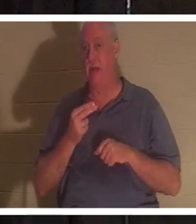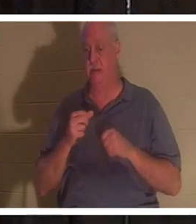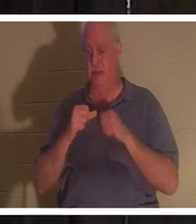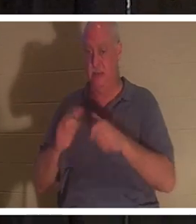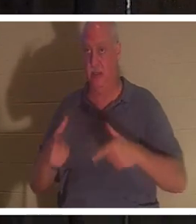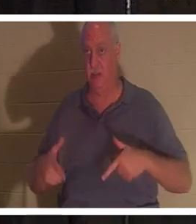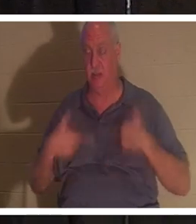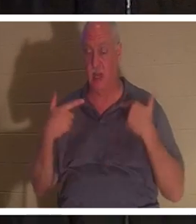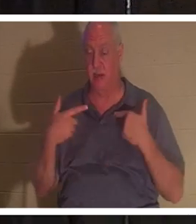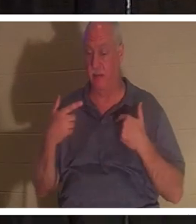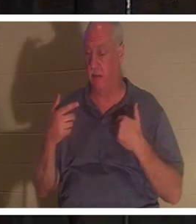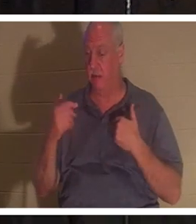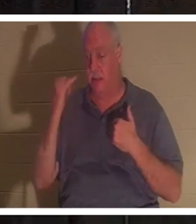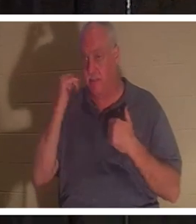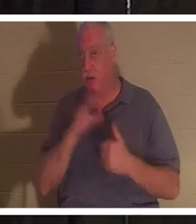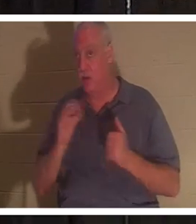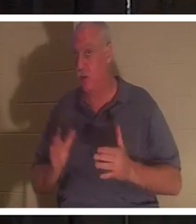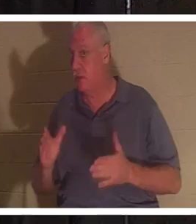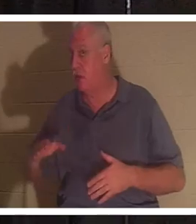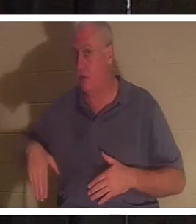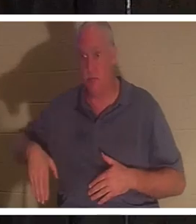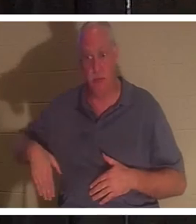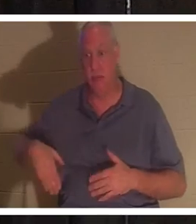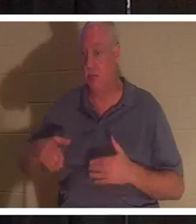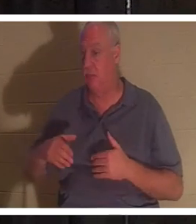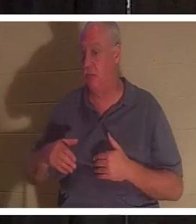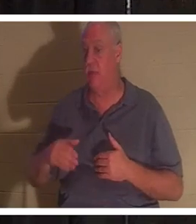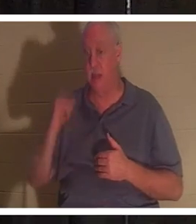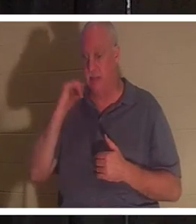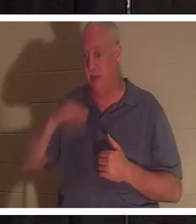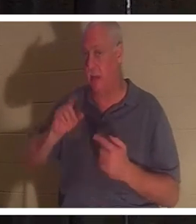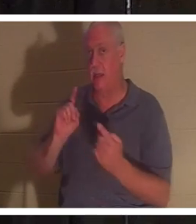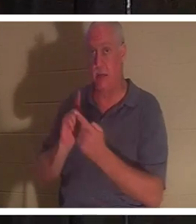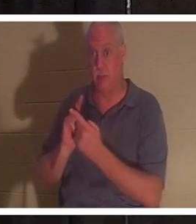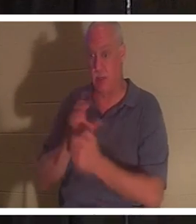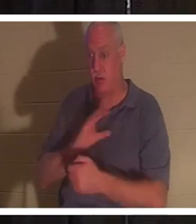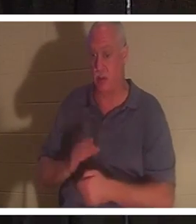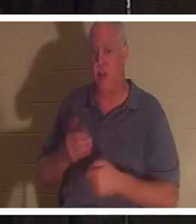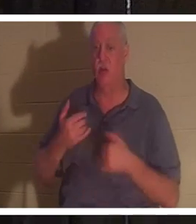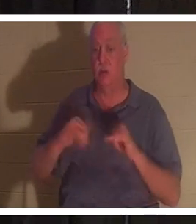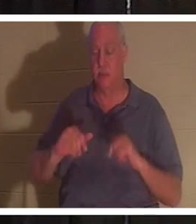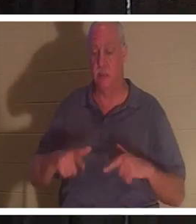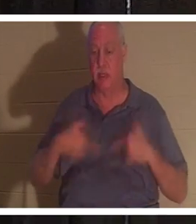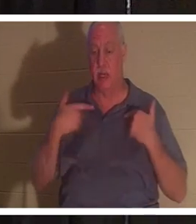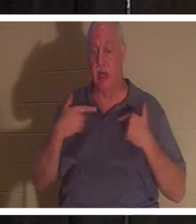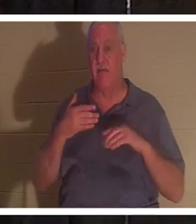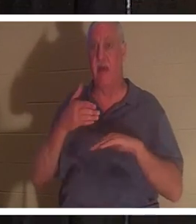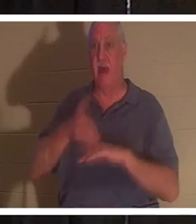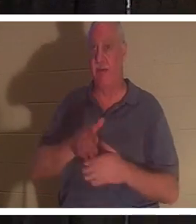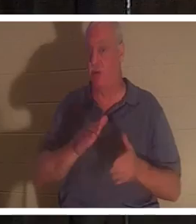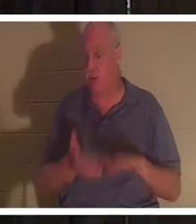or not. If you've not yet met Christ, you will still be alive after death. Your body will go